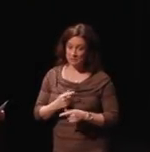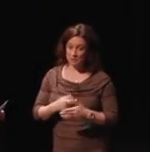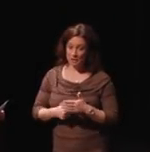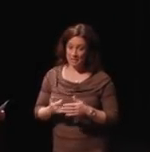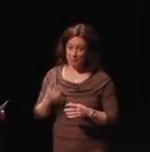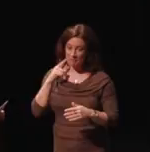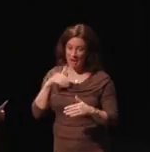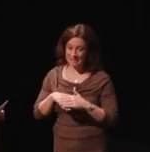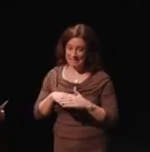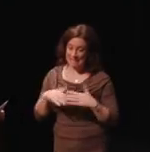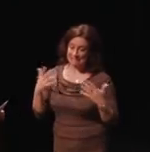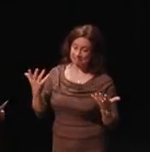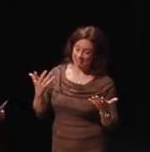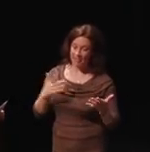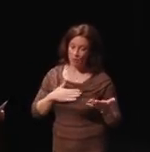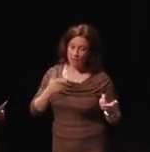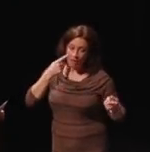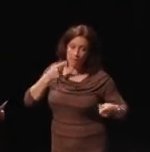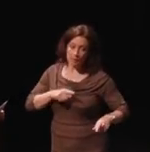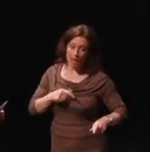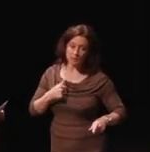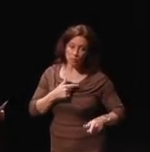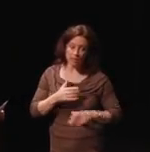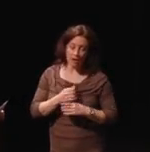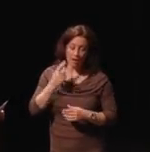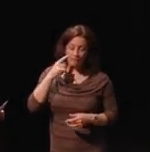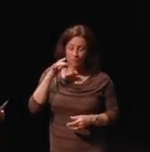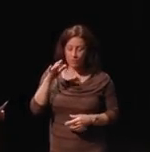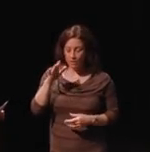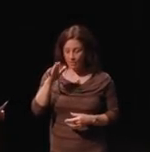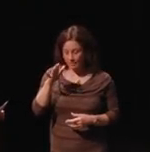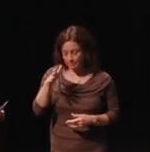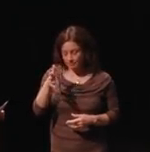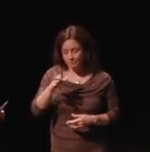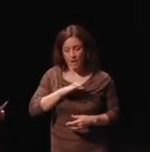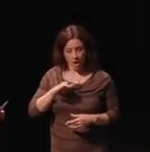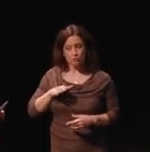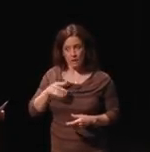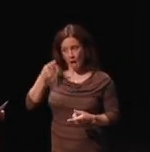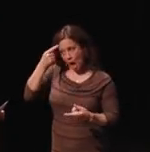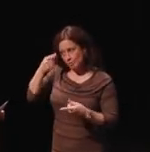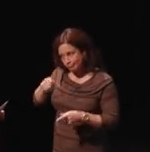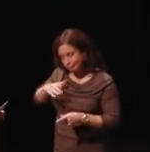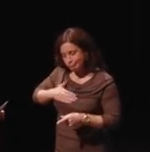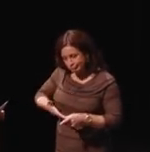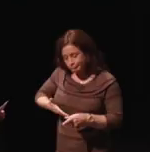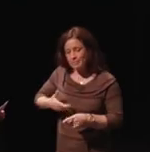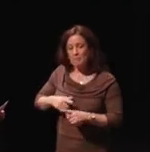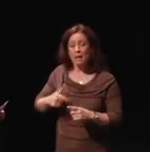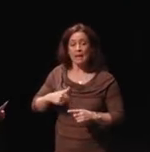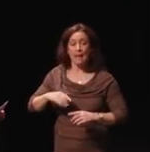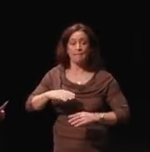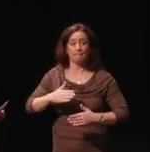This was a compromise that we got on in congress, but I'm very pleased to see that